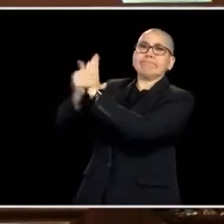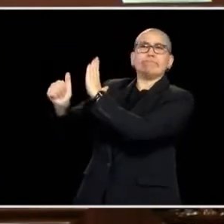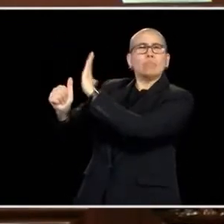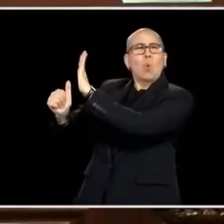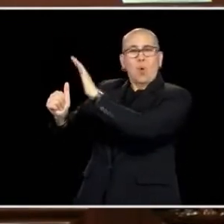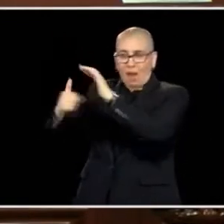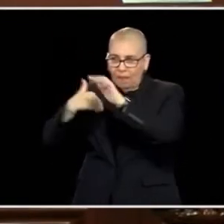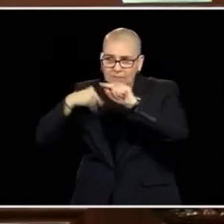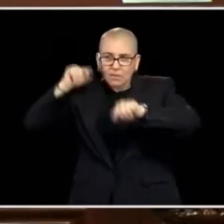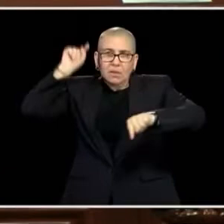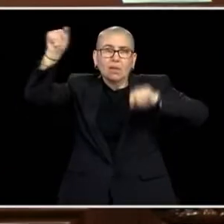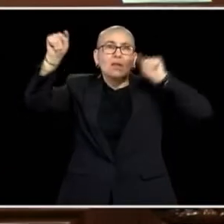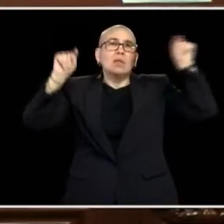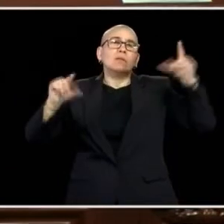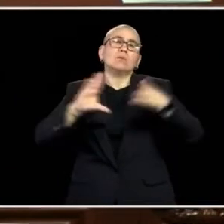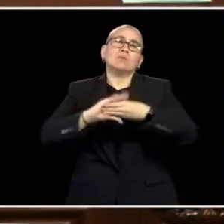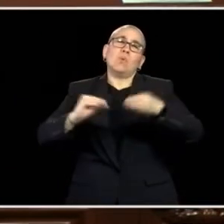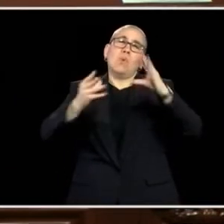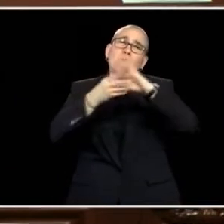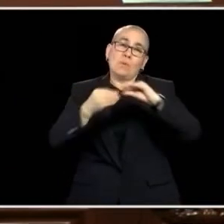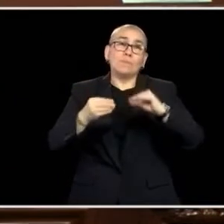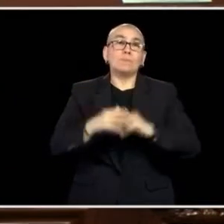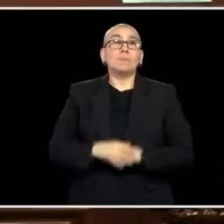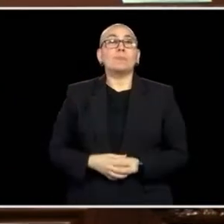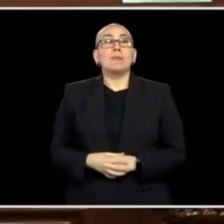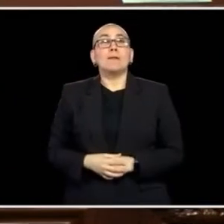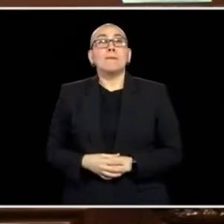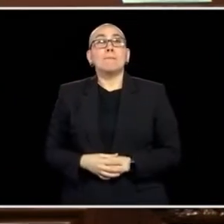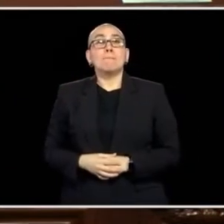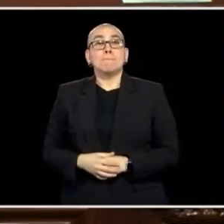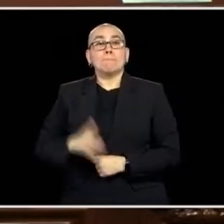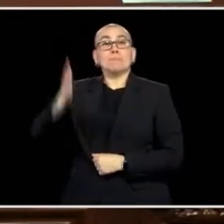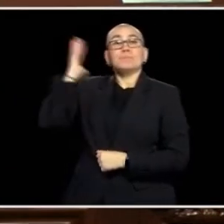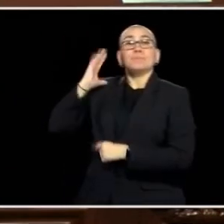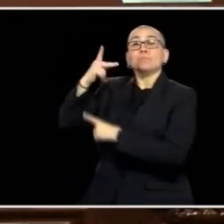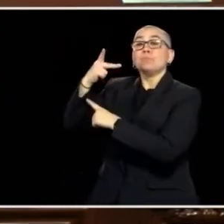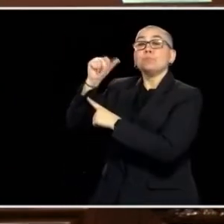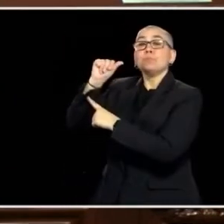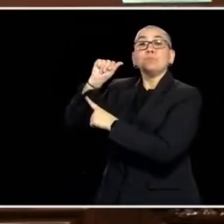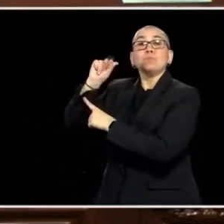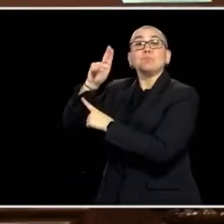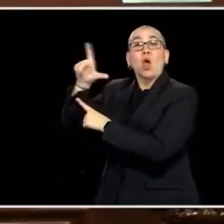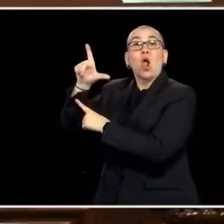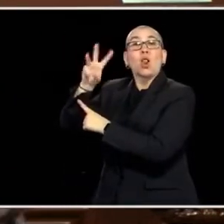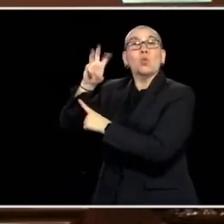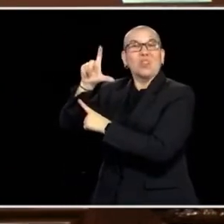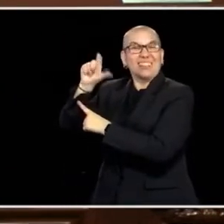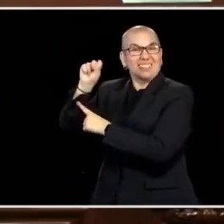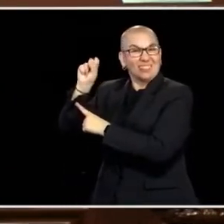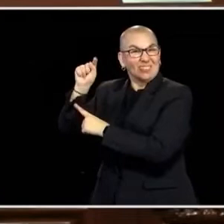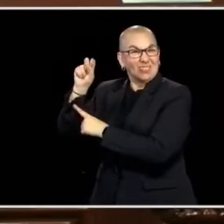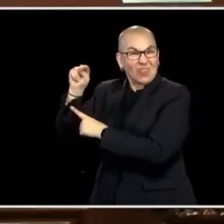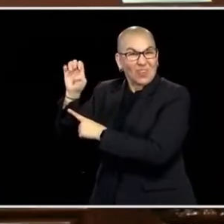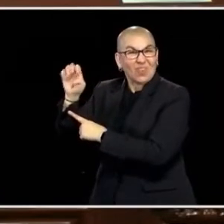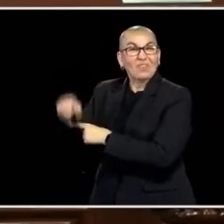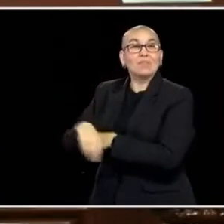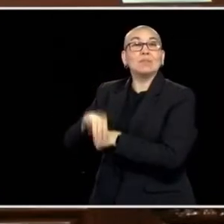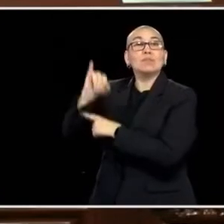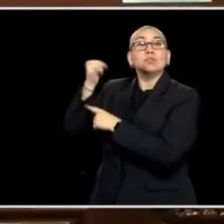A PART OF THIS ISSUE, WAS WITH PAUL WELLSTONE AND JIM RAMSTAD. IT HAS NEVER KNOWN PARTISANSHIP BUT MINNESOTA WAS